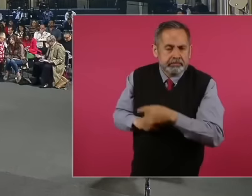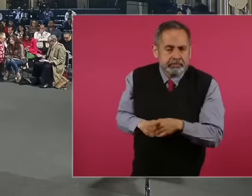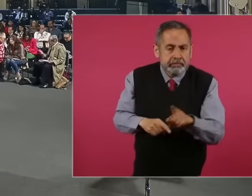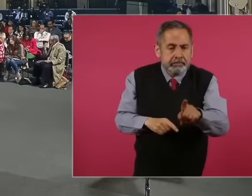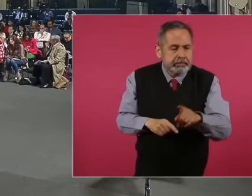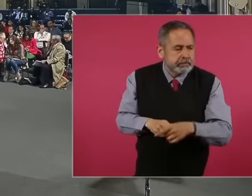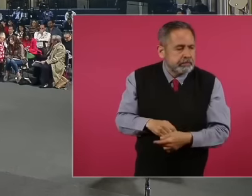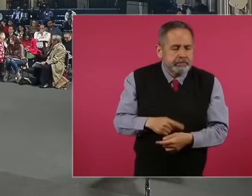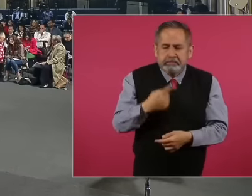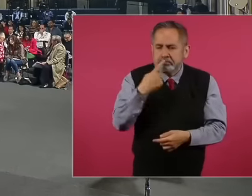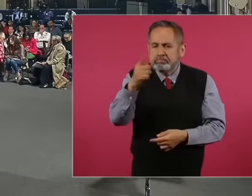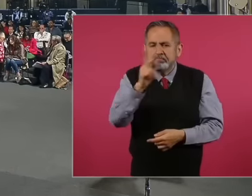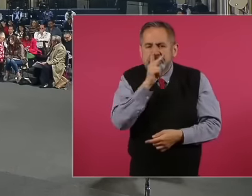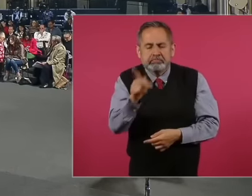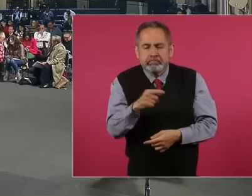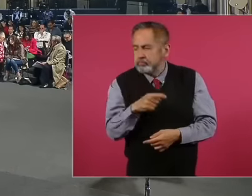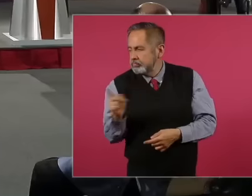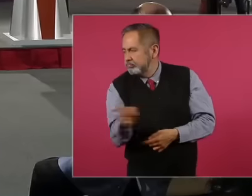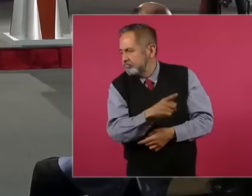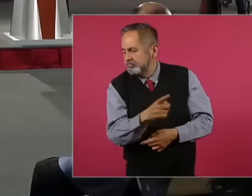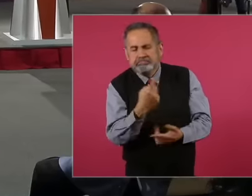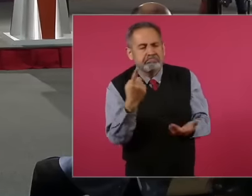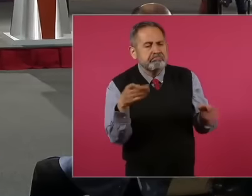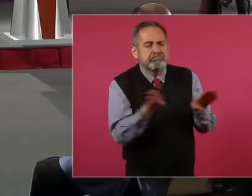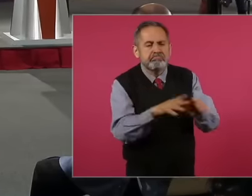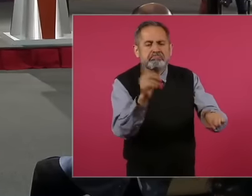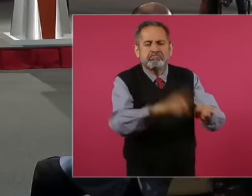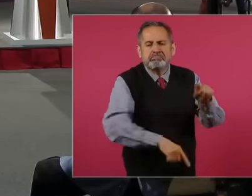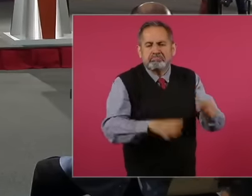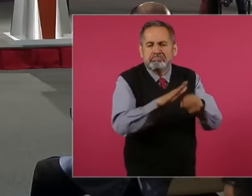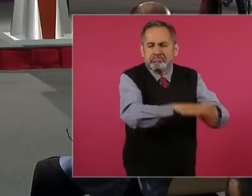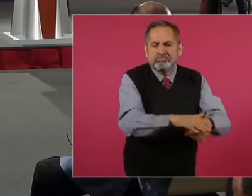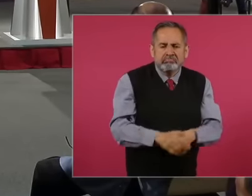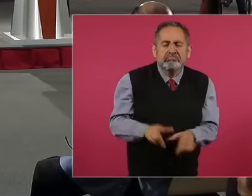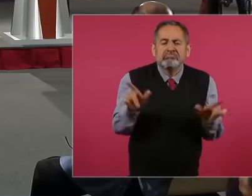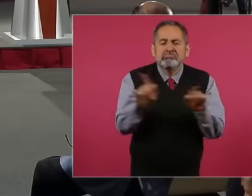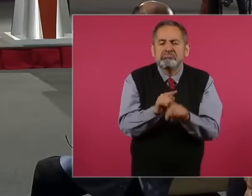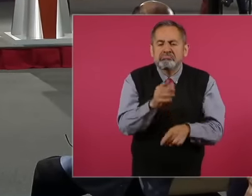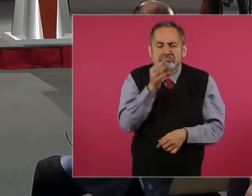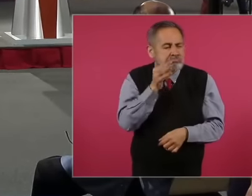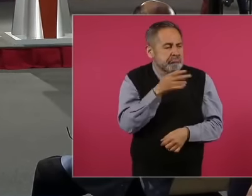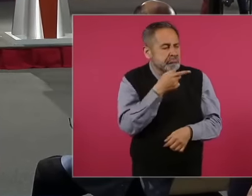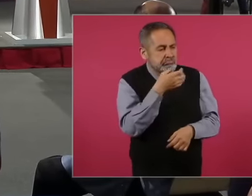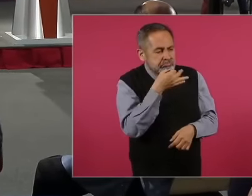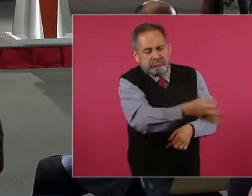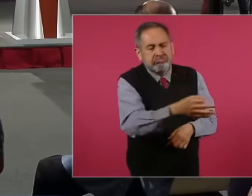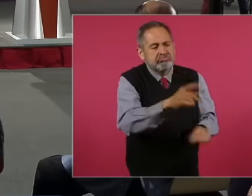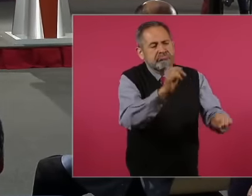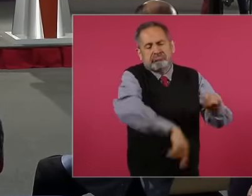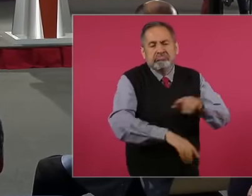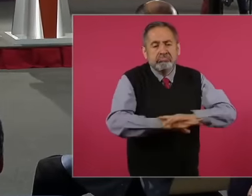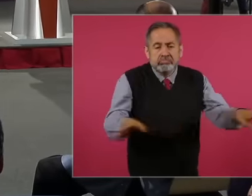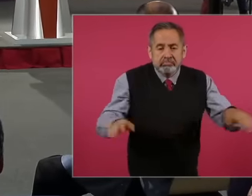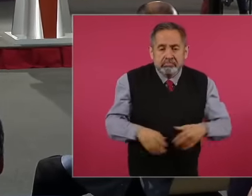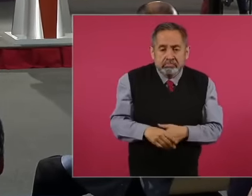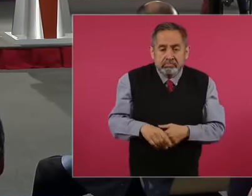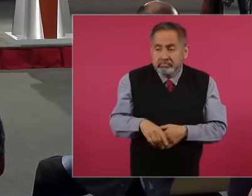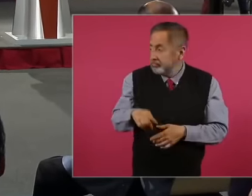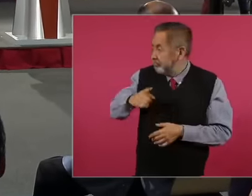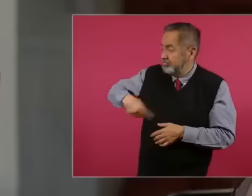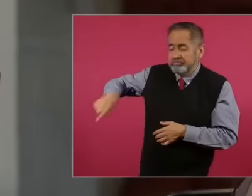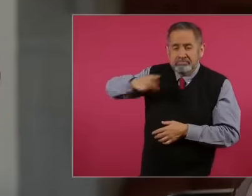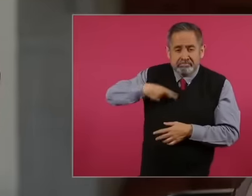a word, President, with an expression, you can make not only these people who